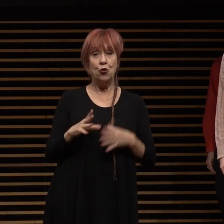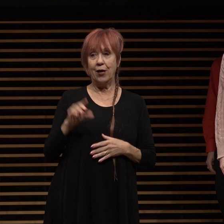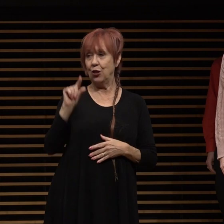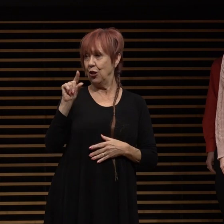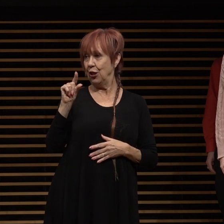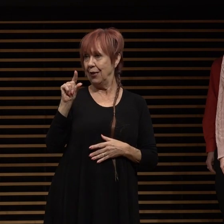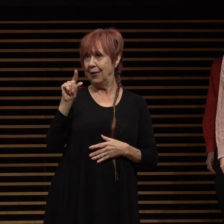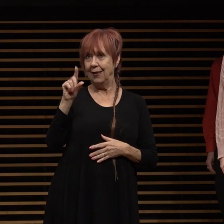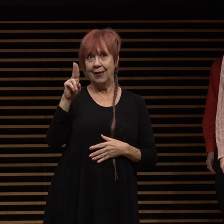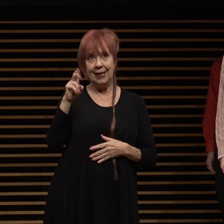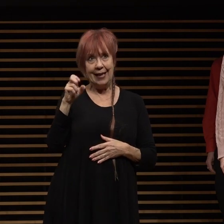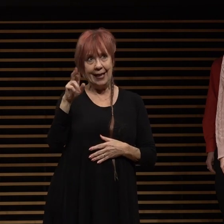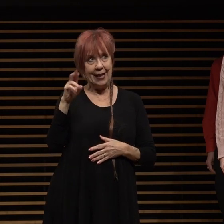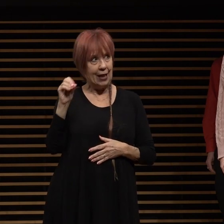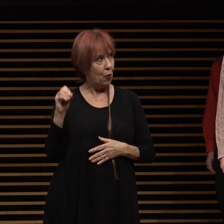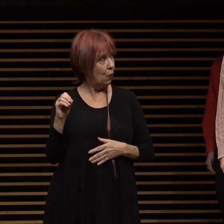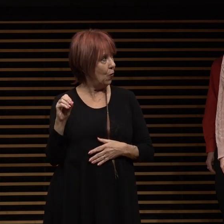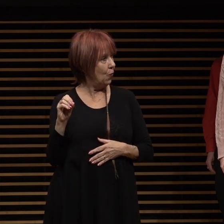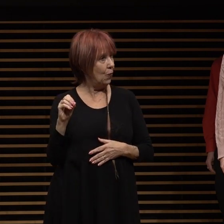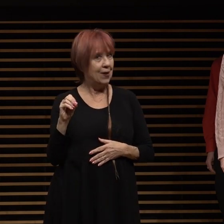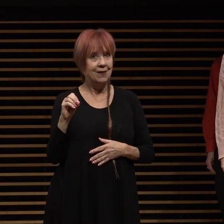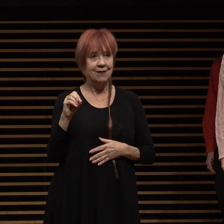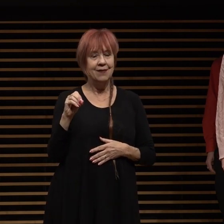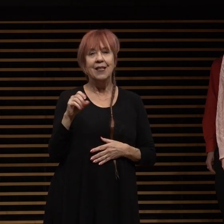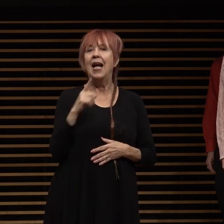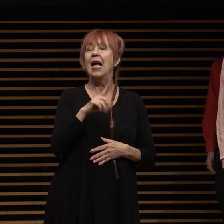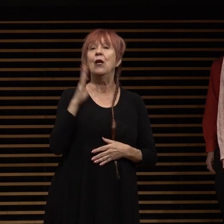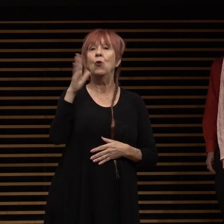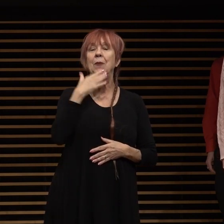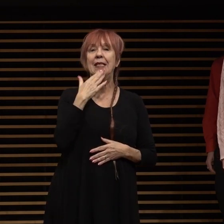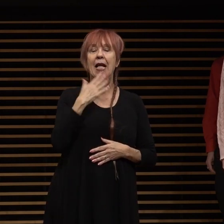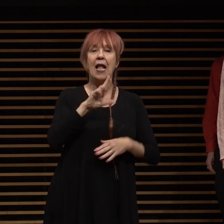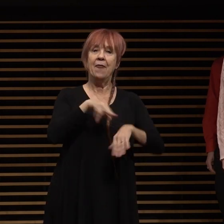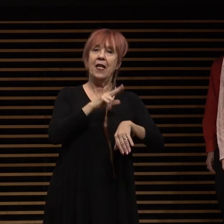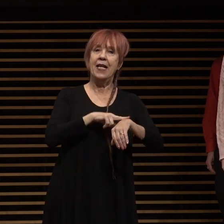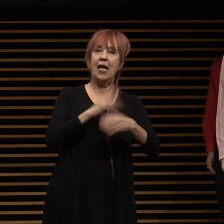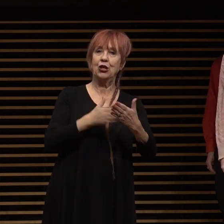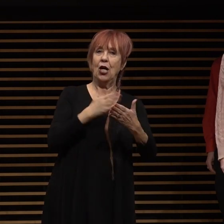that right um who will be performing our national anthem